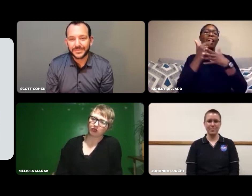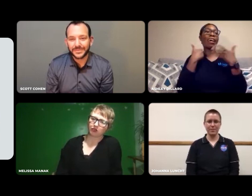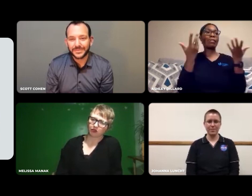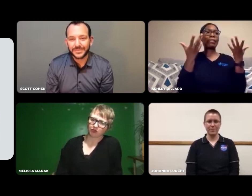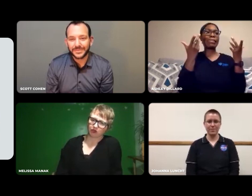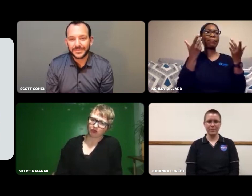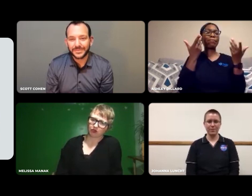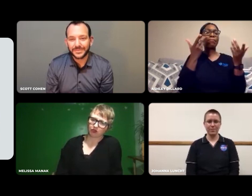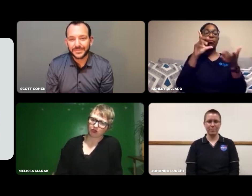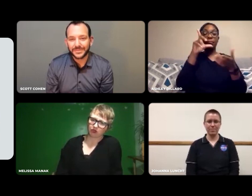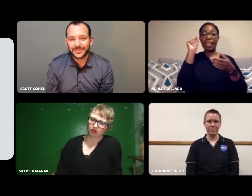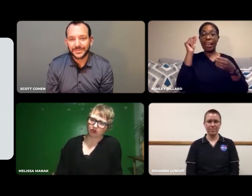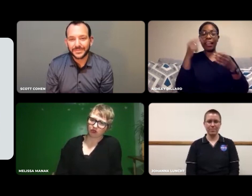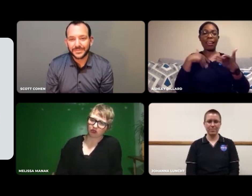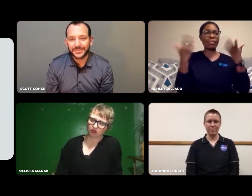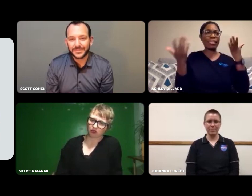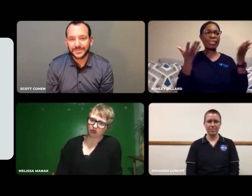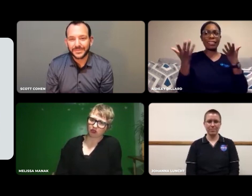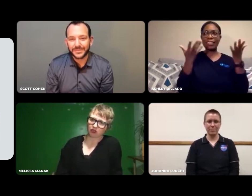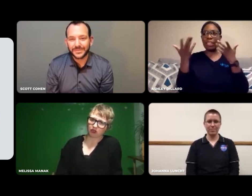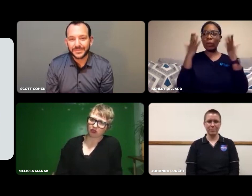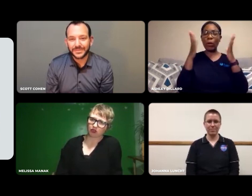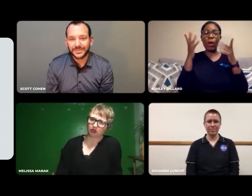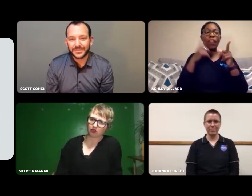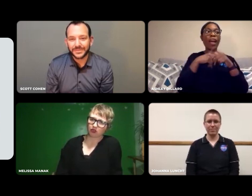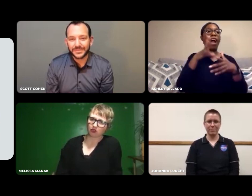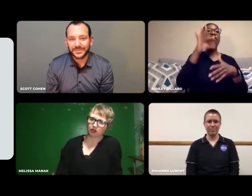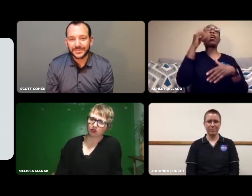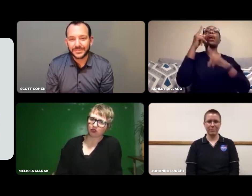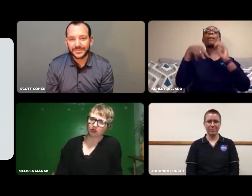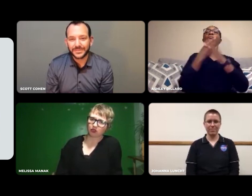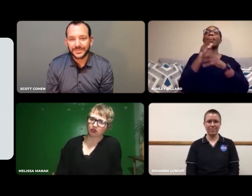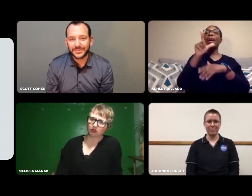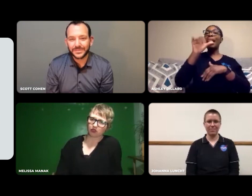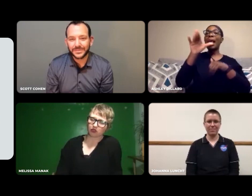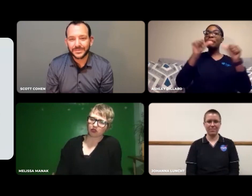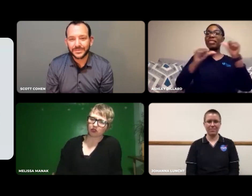After graduating from Gallaudet, I didn't know what I wanted to do exactly, but I found